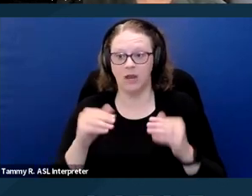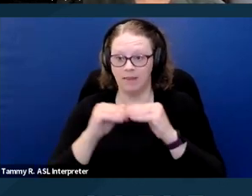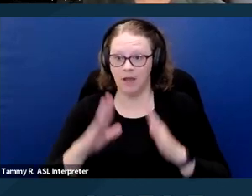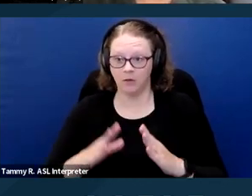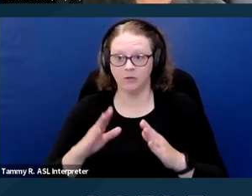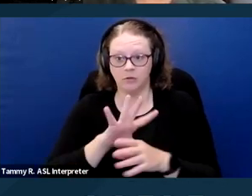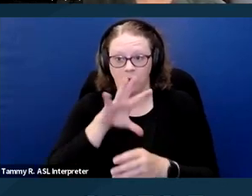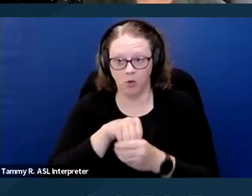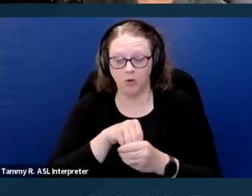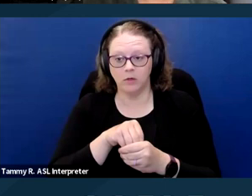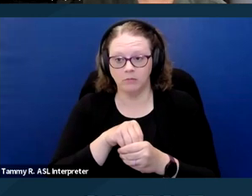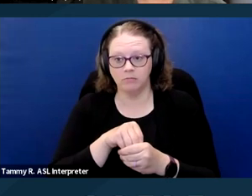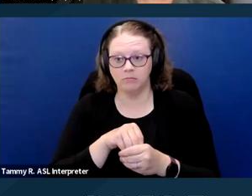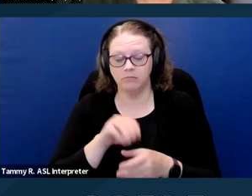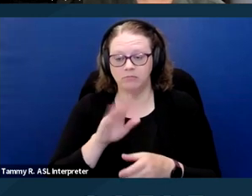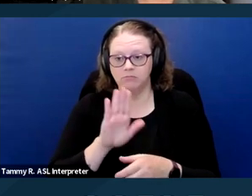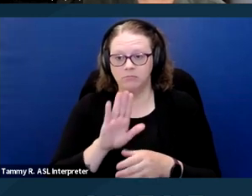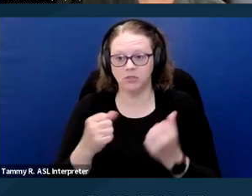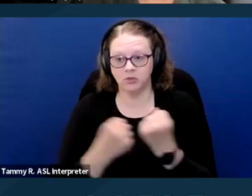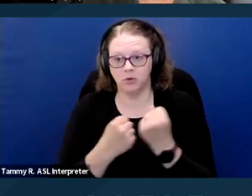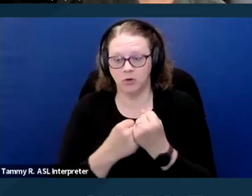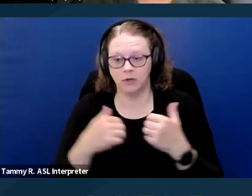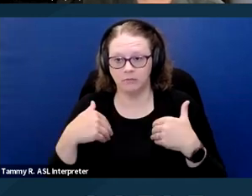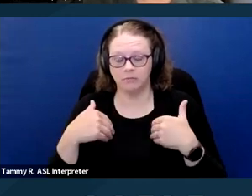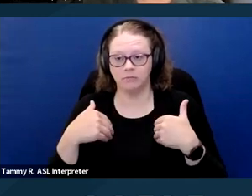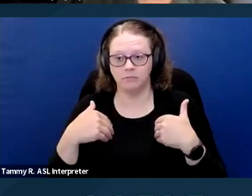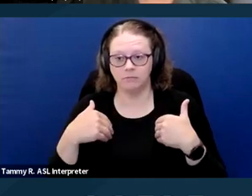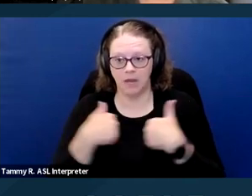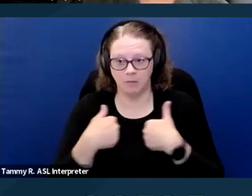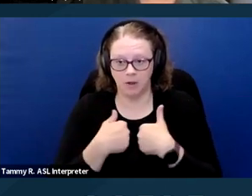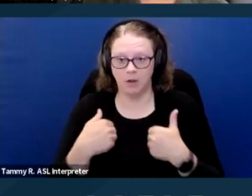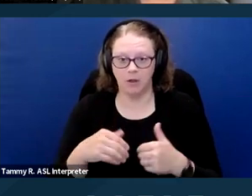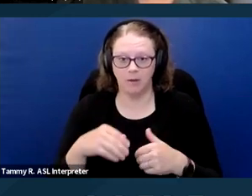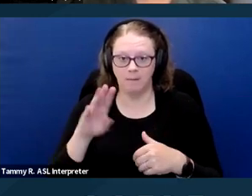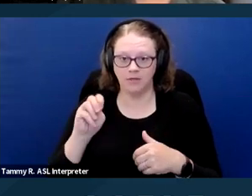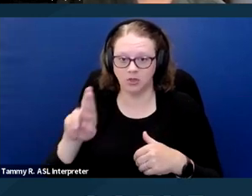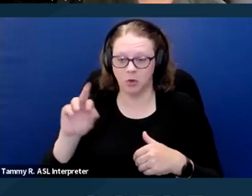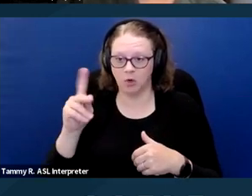The landlord, Mr. Bresler, responded in email that it was his policy not